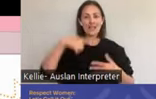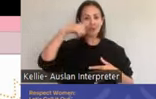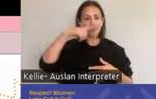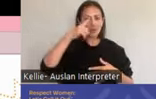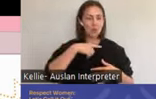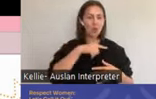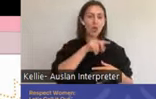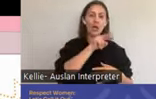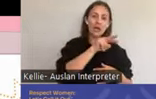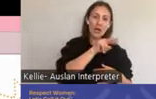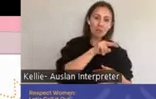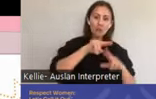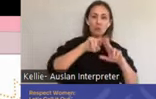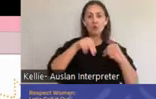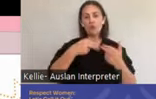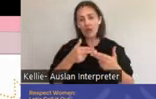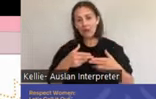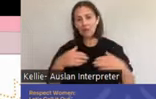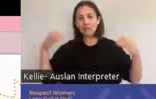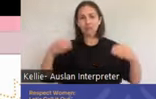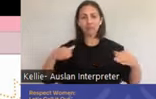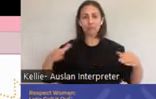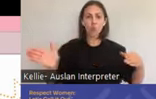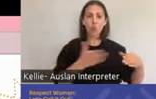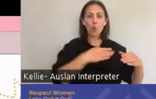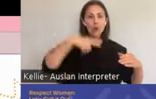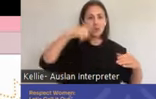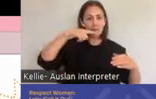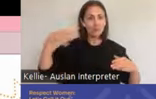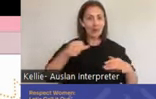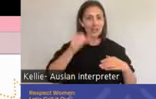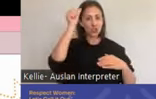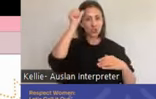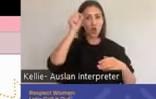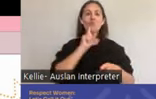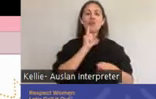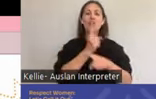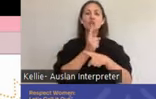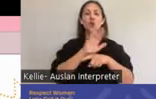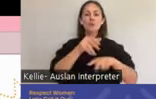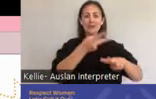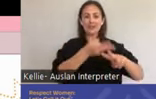Positive sexual health encompasses pleasure, sorry, pleasurable sexual experiences that